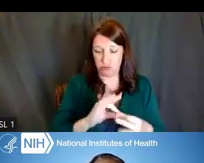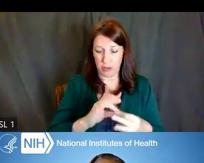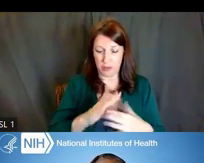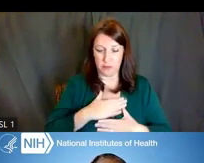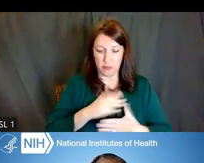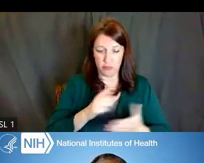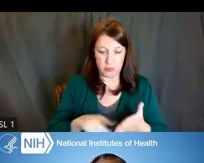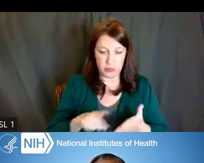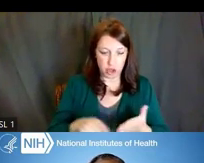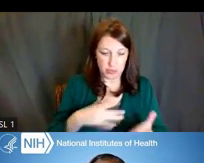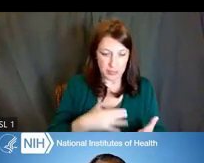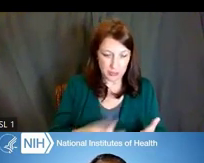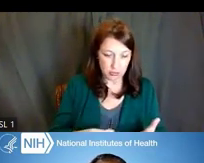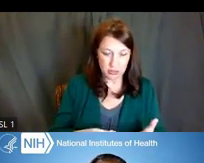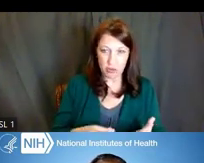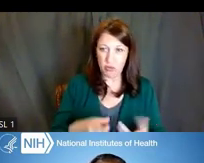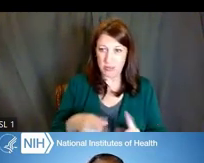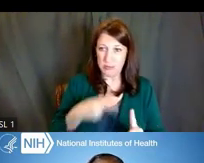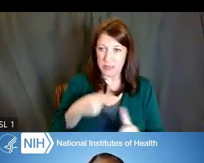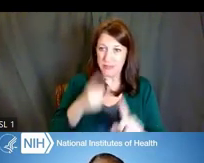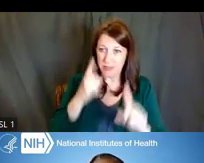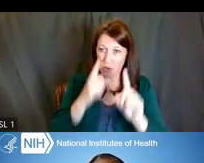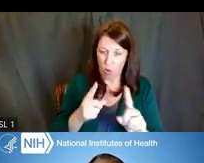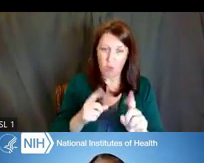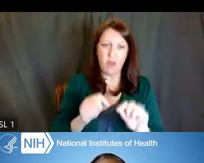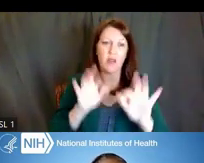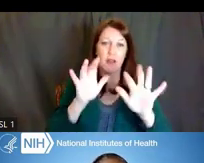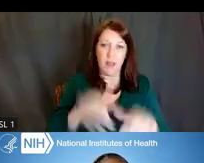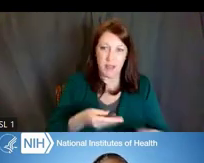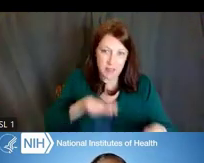or your research-specific aims, and up will pop information